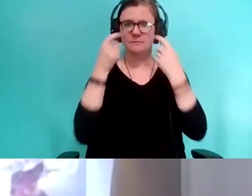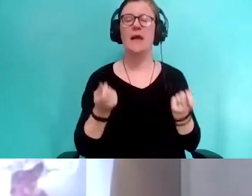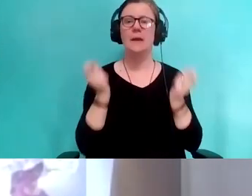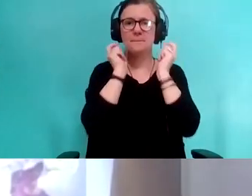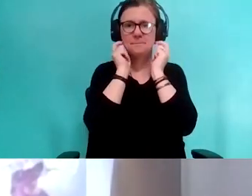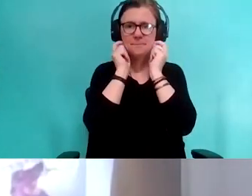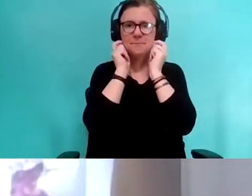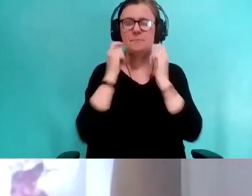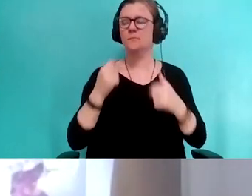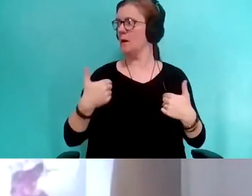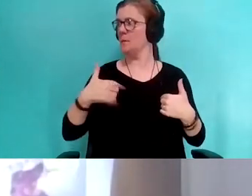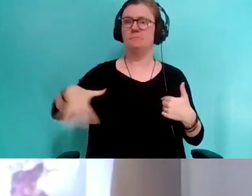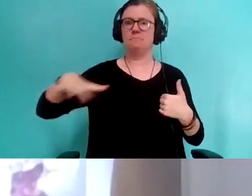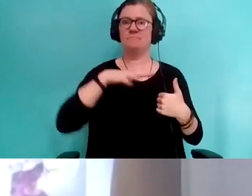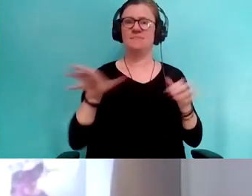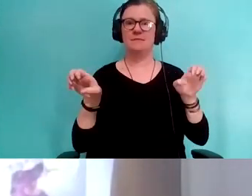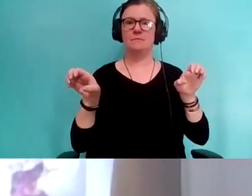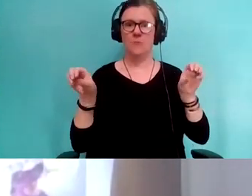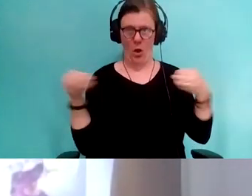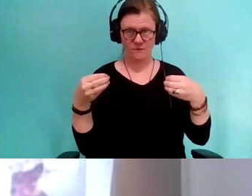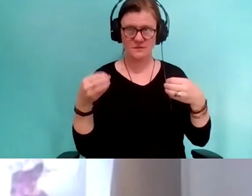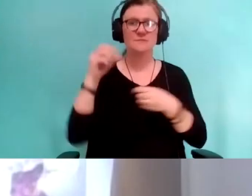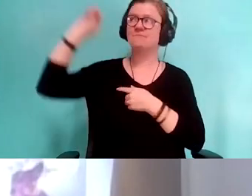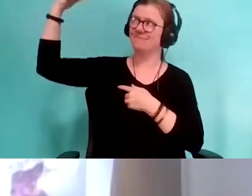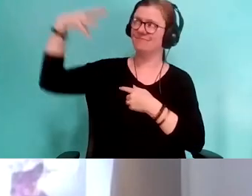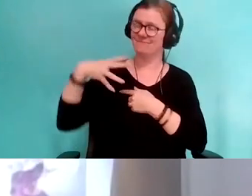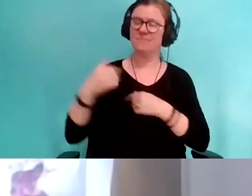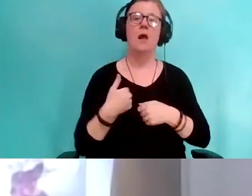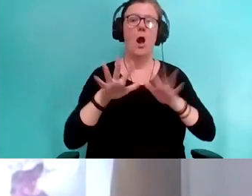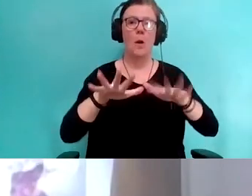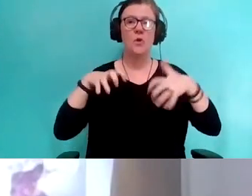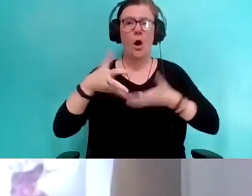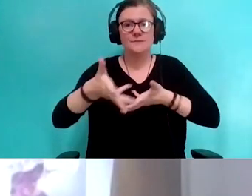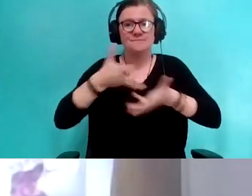I'm sitting in an office with natural light. I'm the Audience Engagement Manager here at CHF.